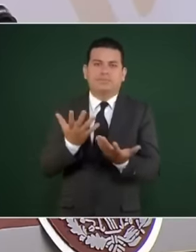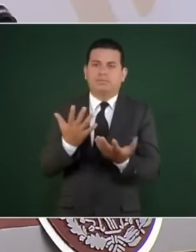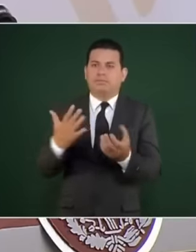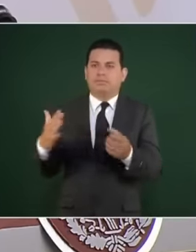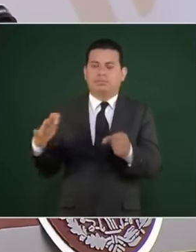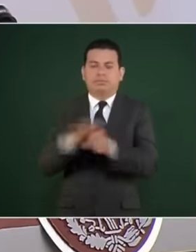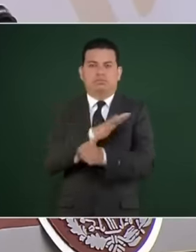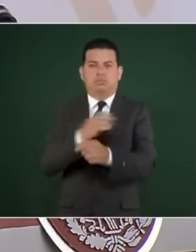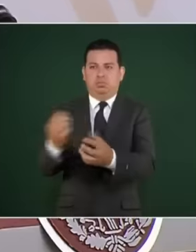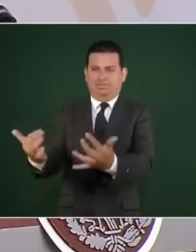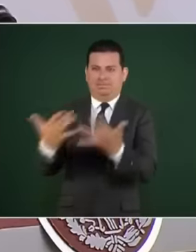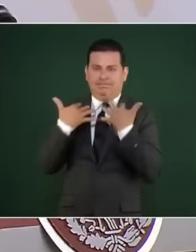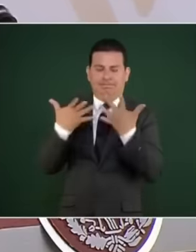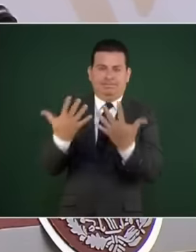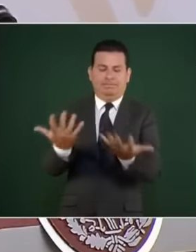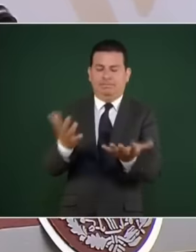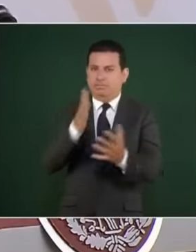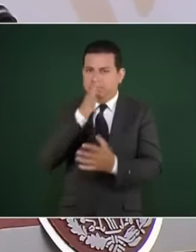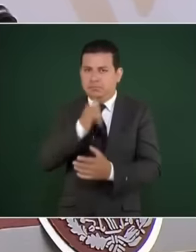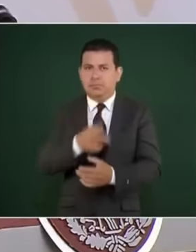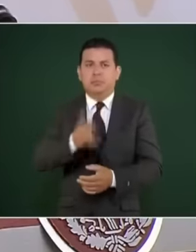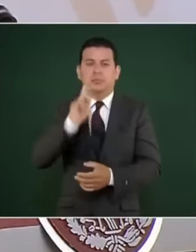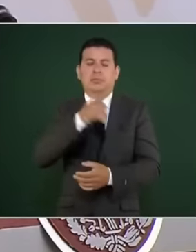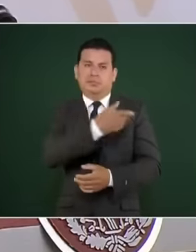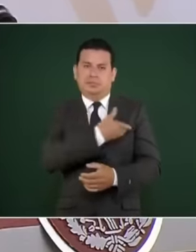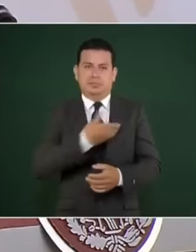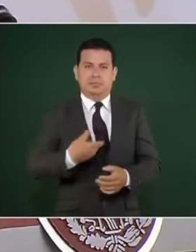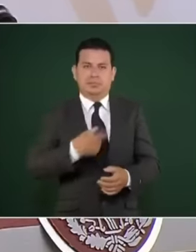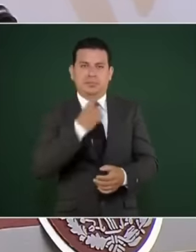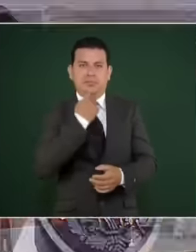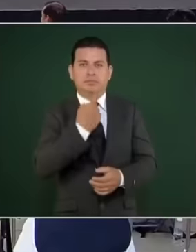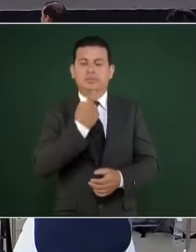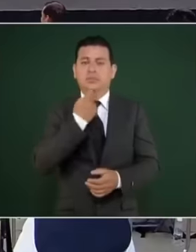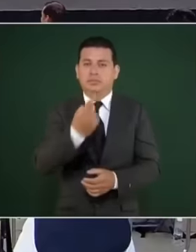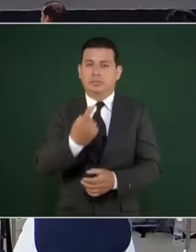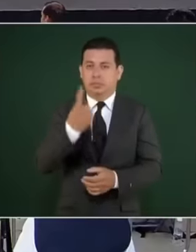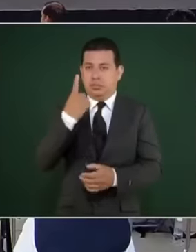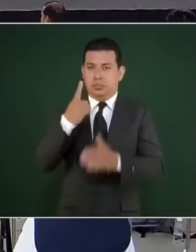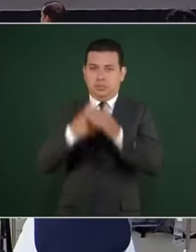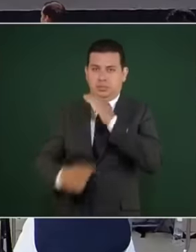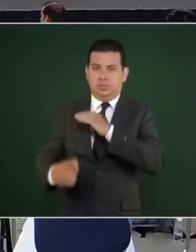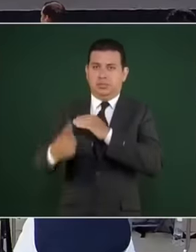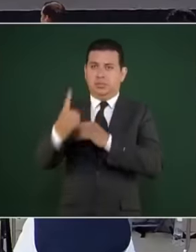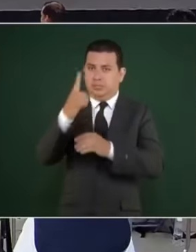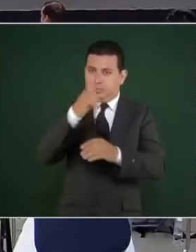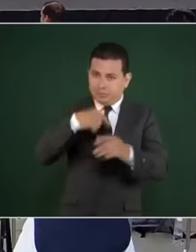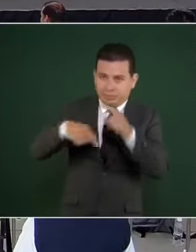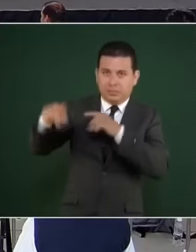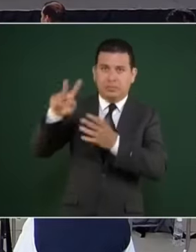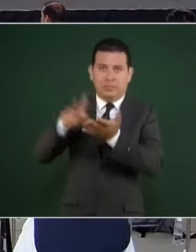amounts, but The president has built for us that each migrant that we return to Venezuela